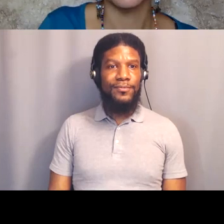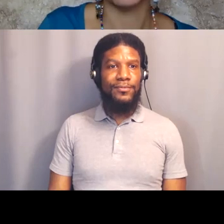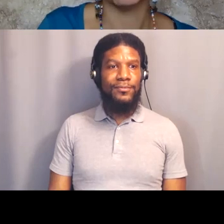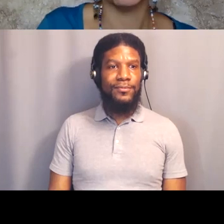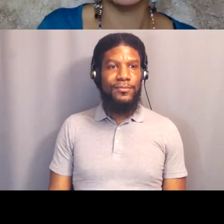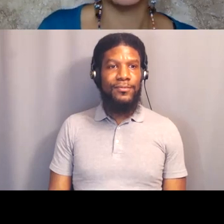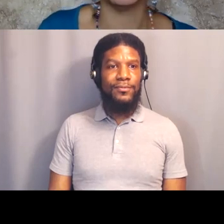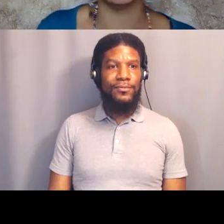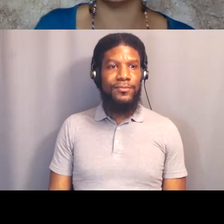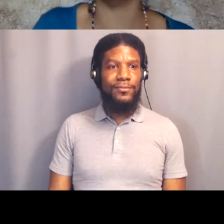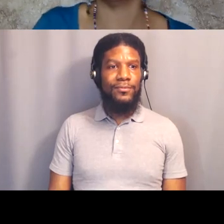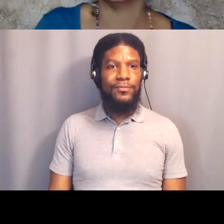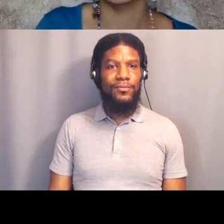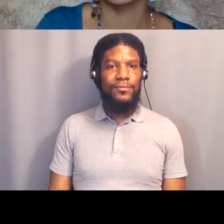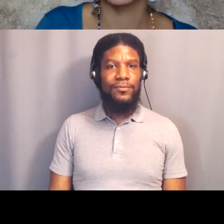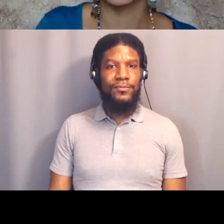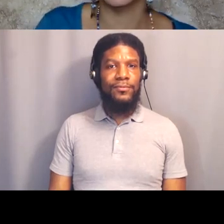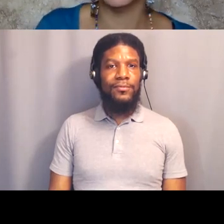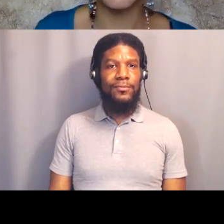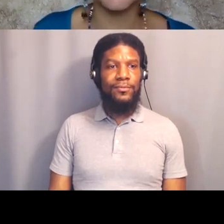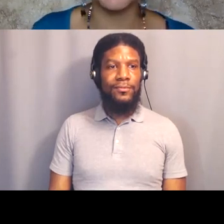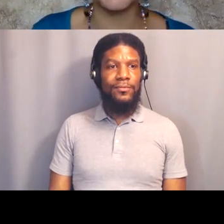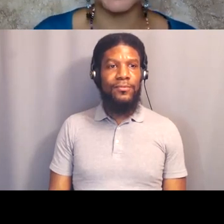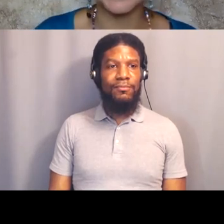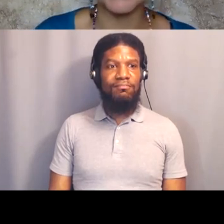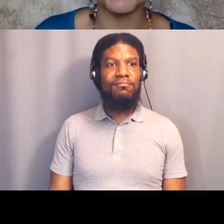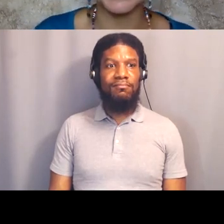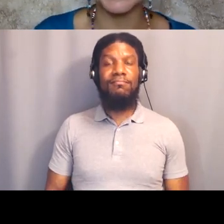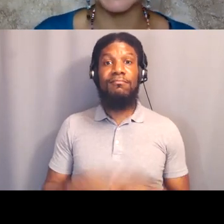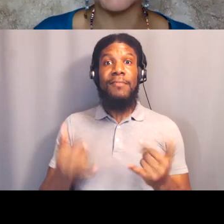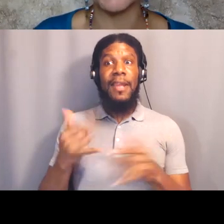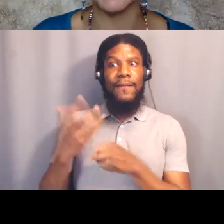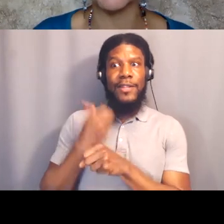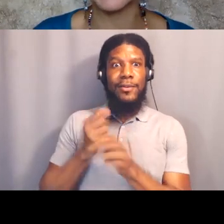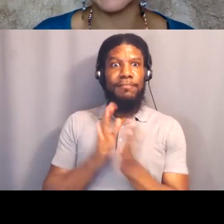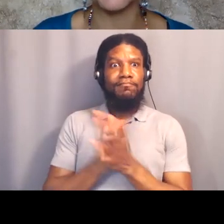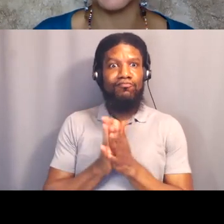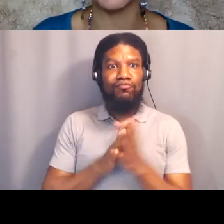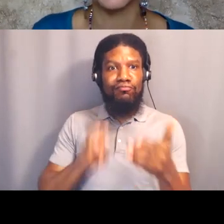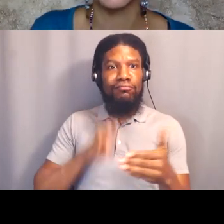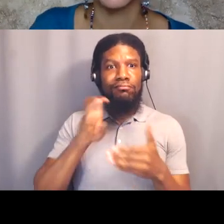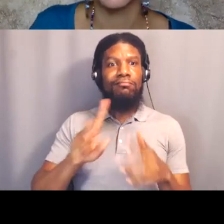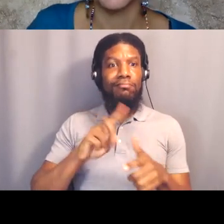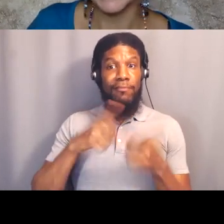I want to get into the victories and then we're gonna get into a conversation.